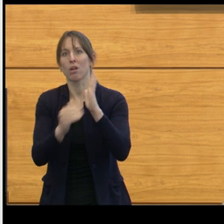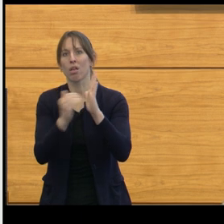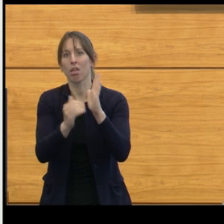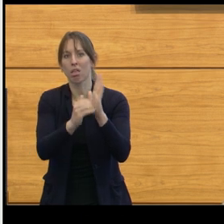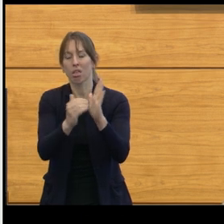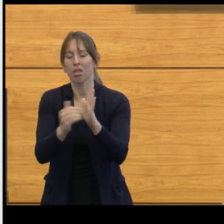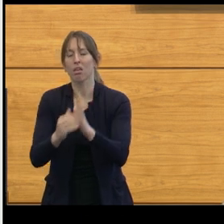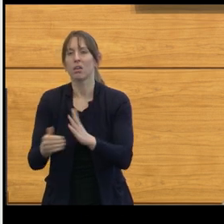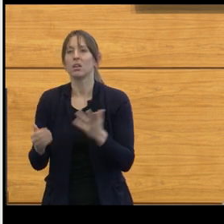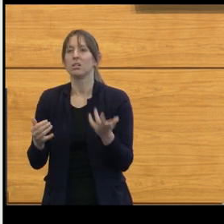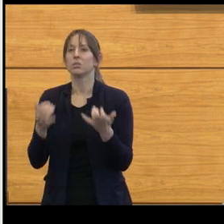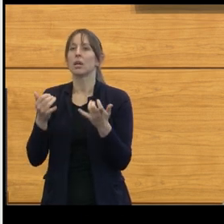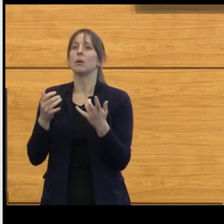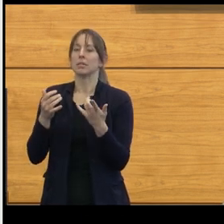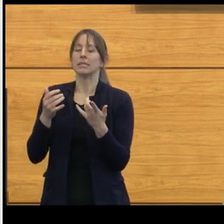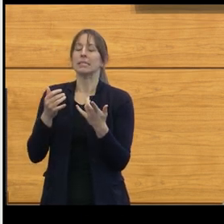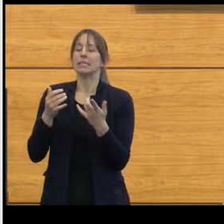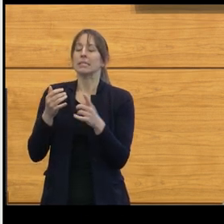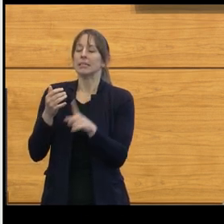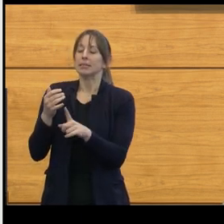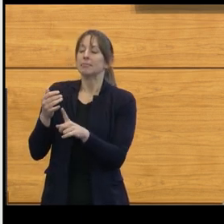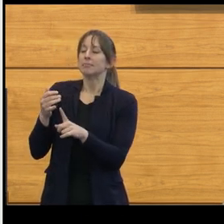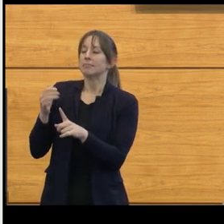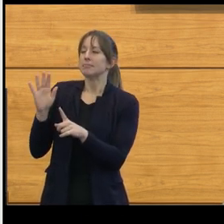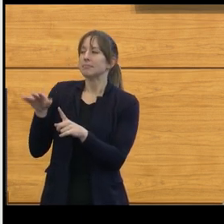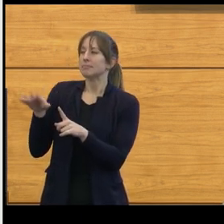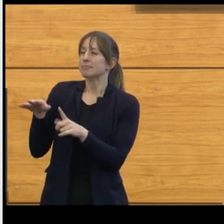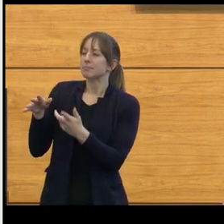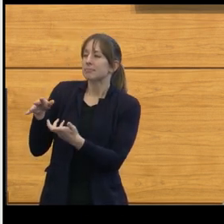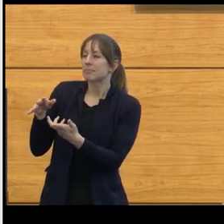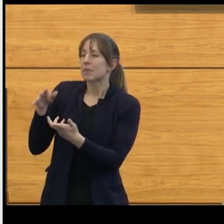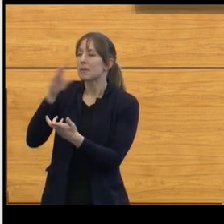He was noted by his parents to be a little bit off balance,